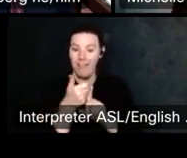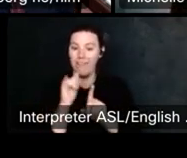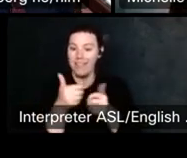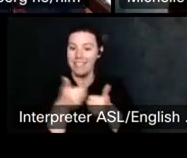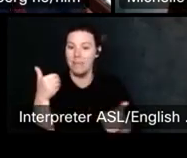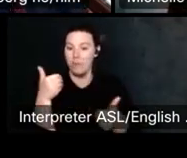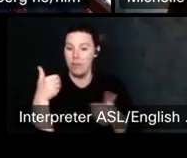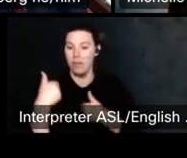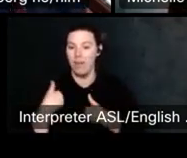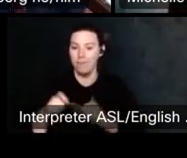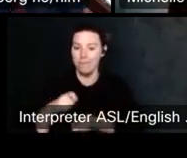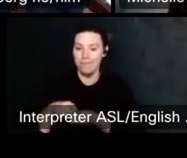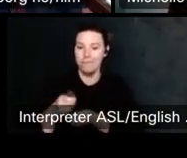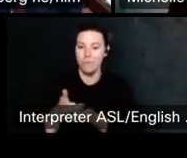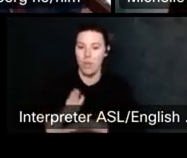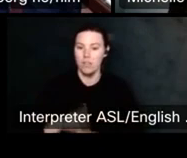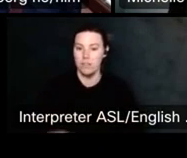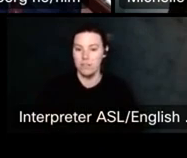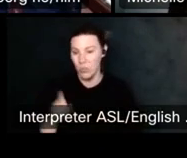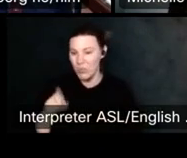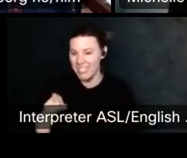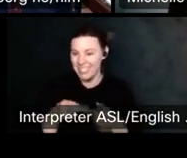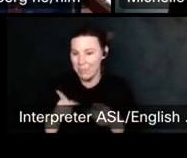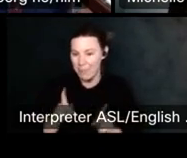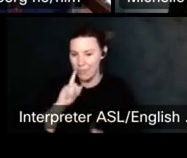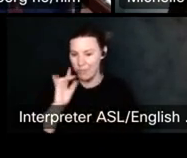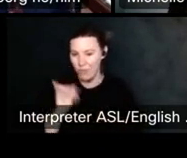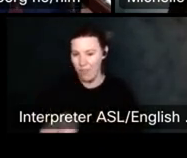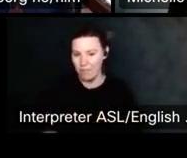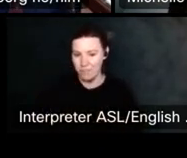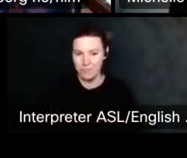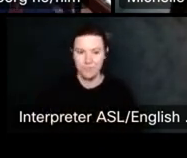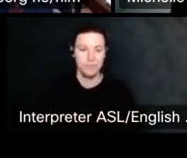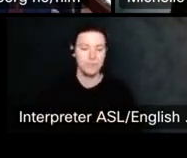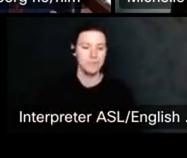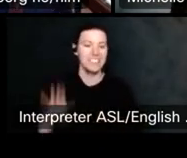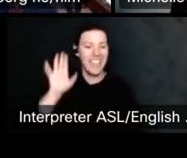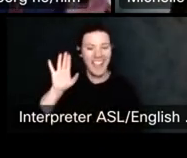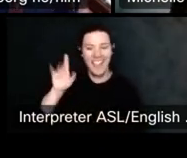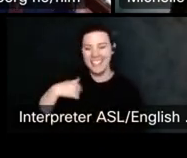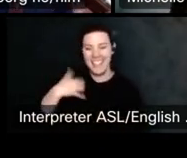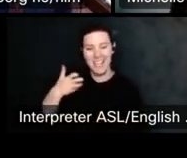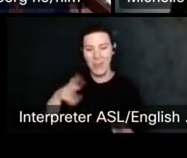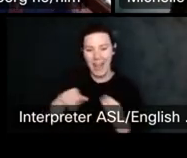So, I just want to add that, you know, if you're walking down the street and you see this really cool mirror and you want to take a picture of it.